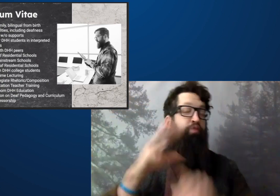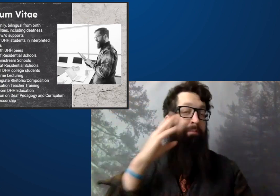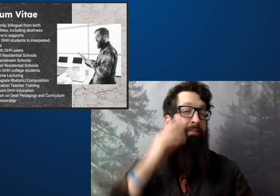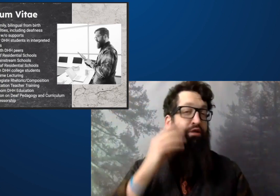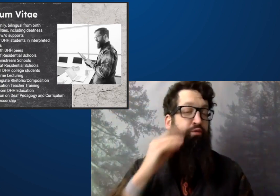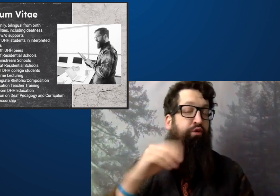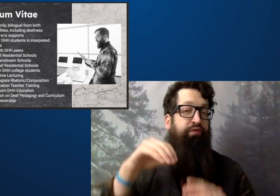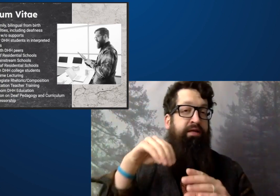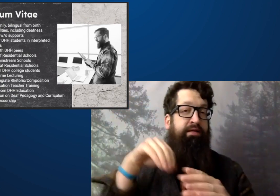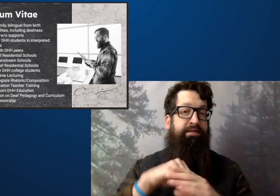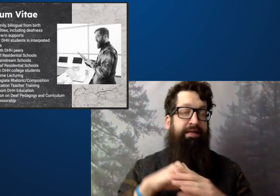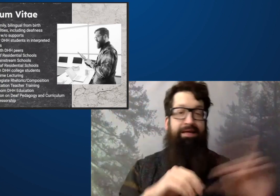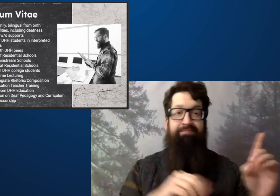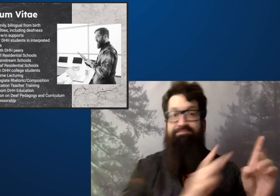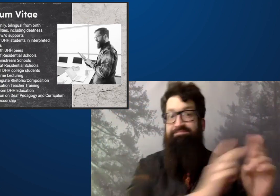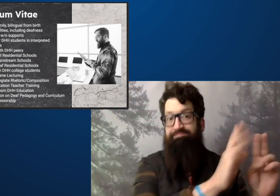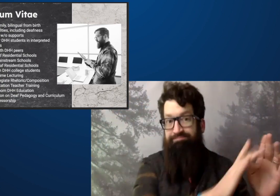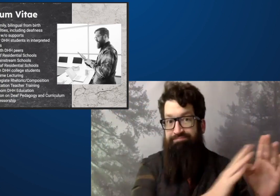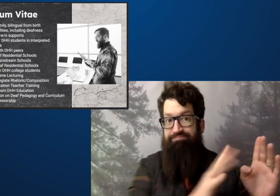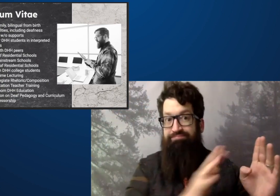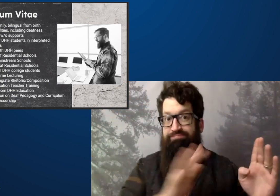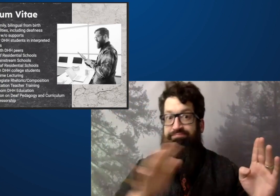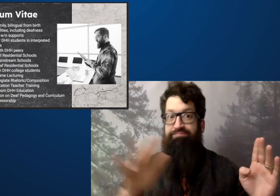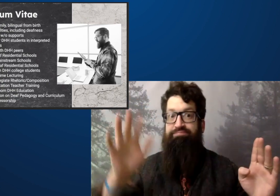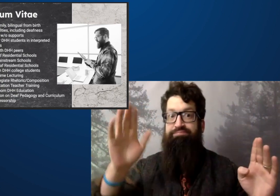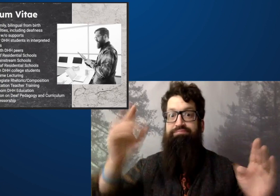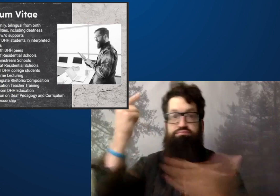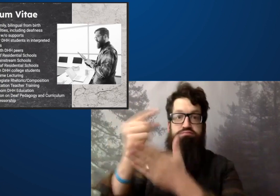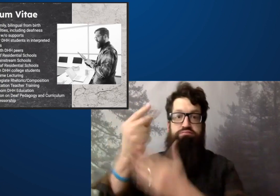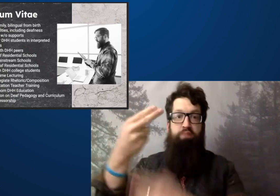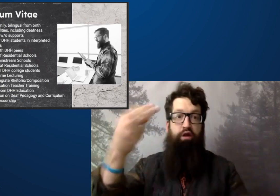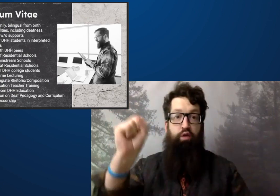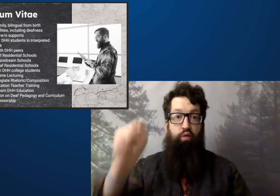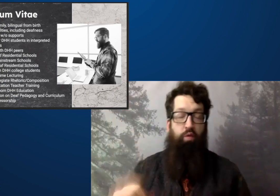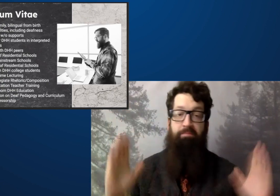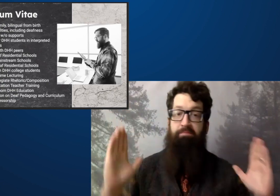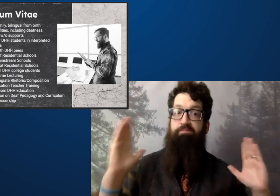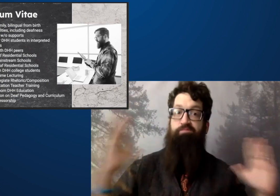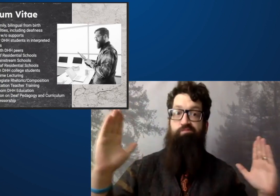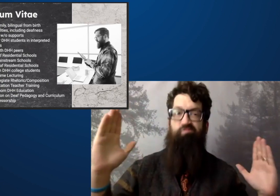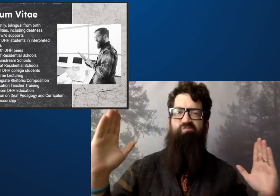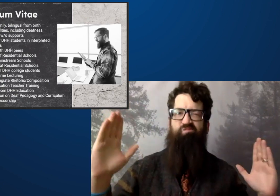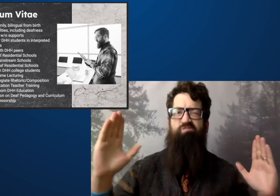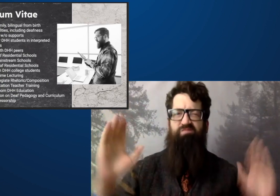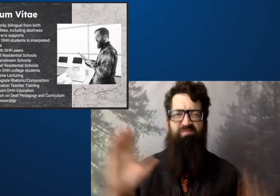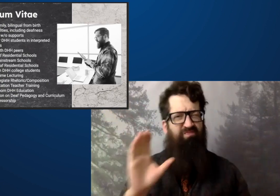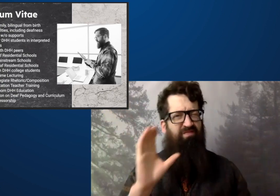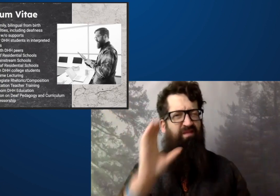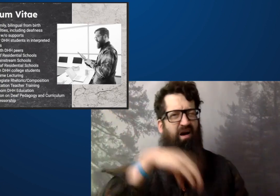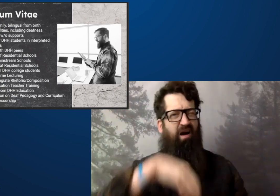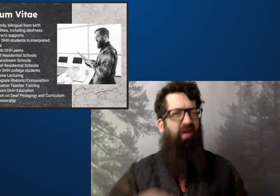I was mainstream through the education system for many years until I graduated high school.